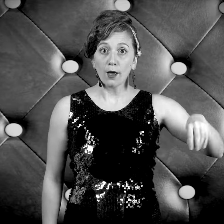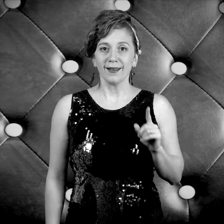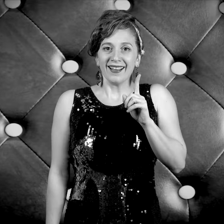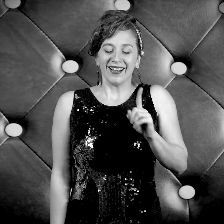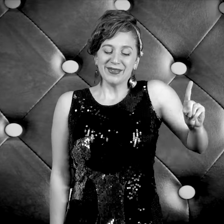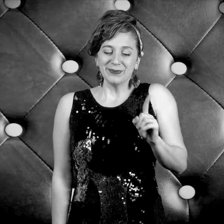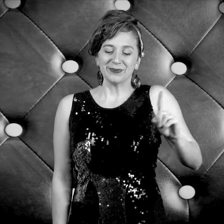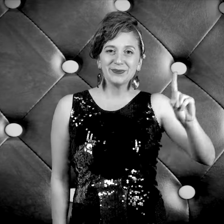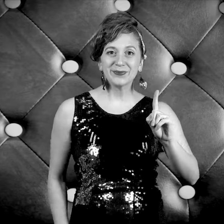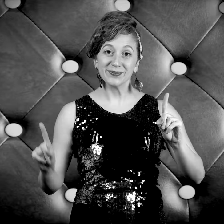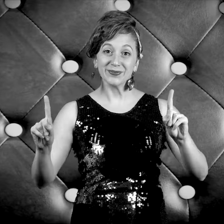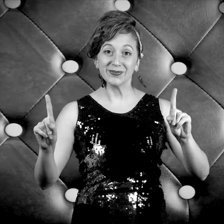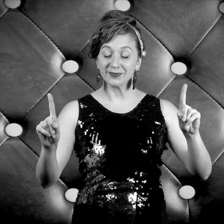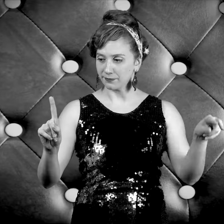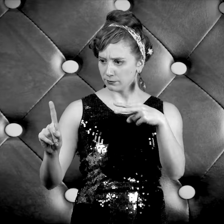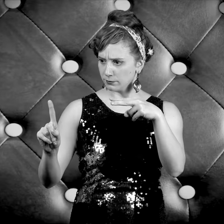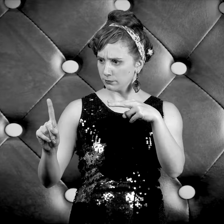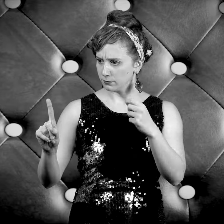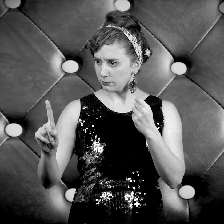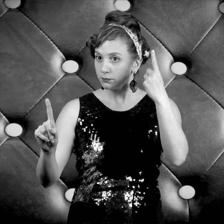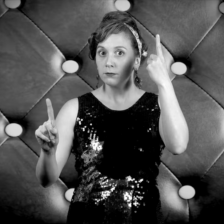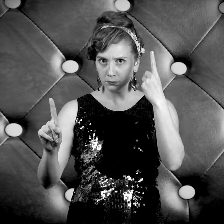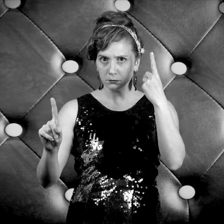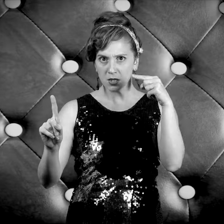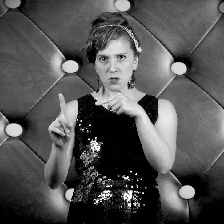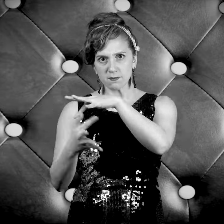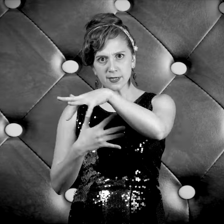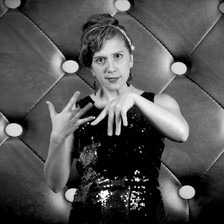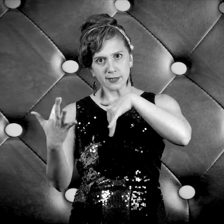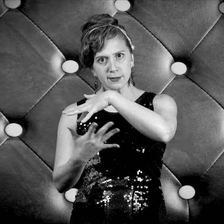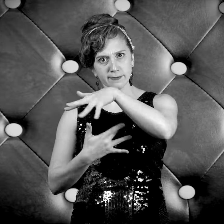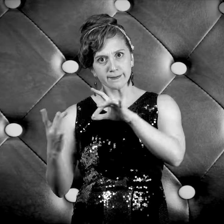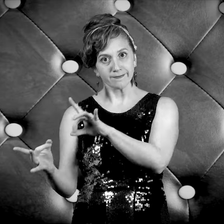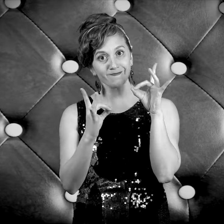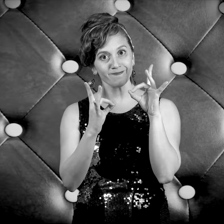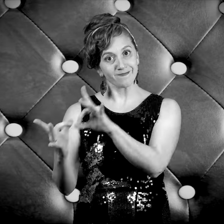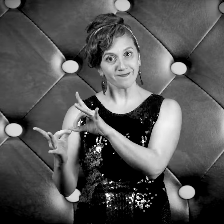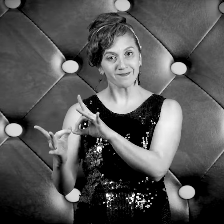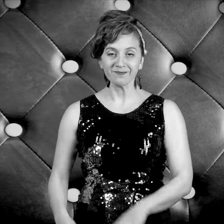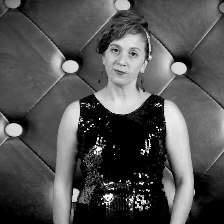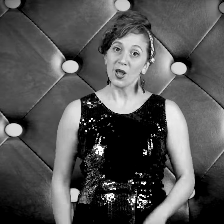And as I walked up to my baby - then I got my baby’s number He was busy in the parlour doing fine